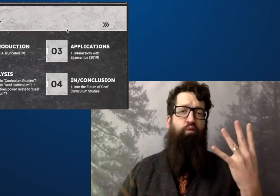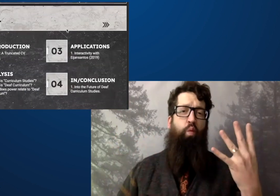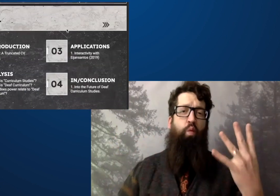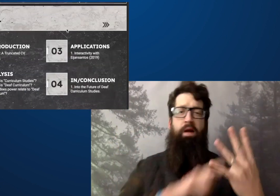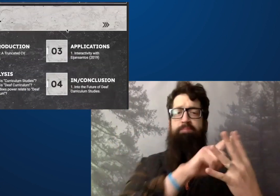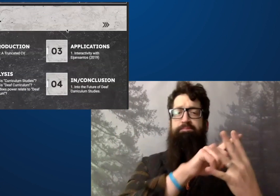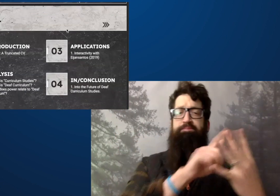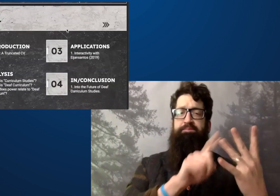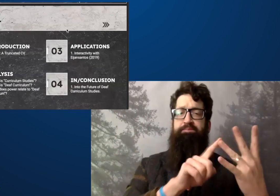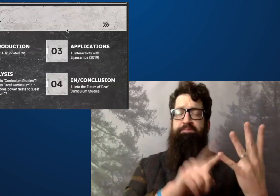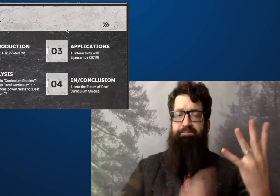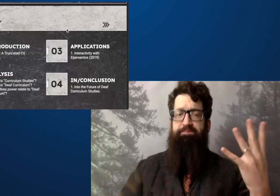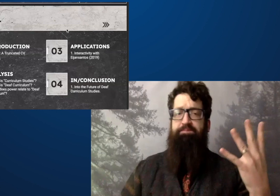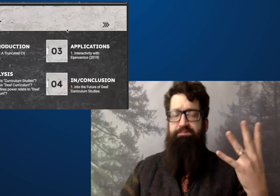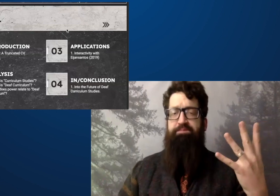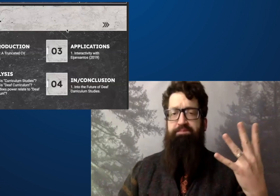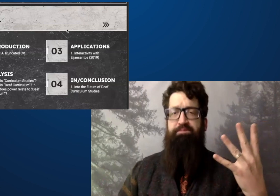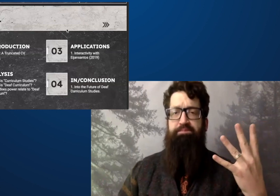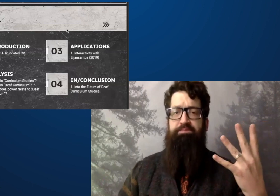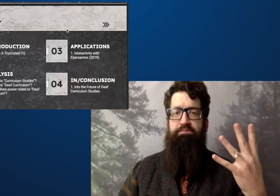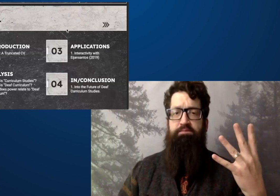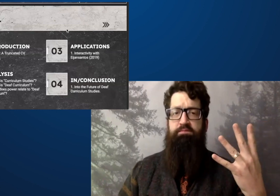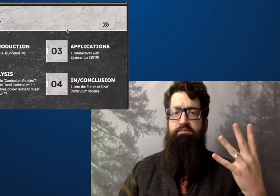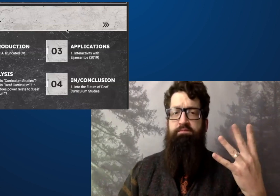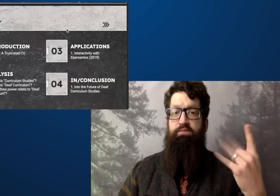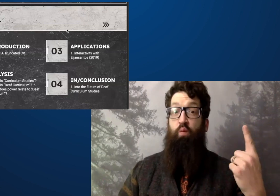So my lecture today is going to be in four parts.